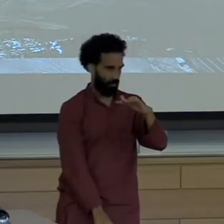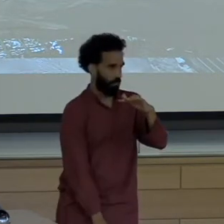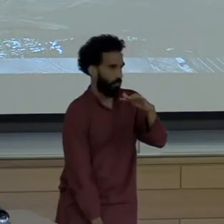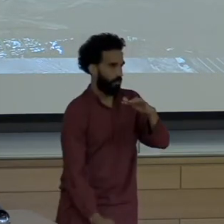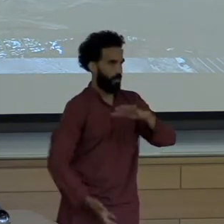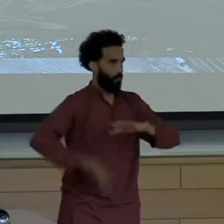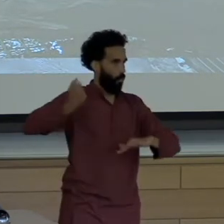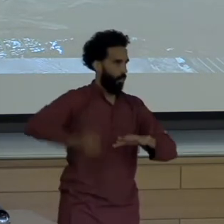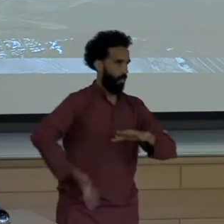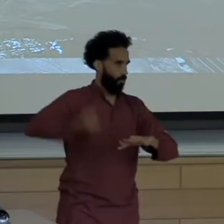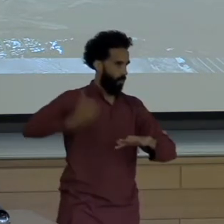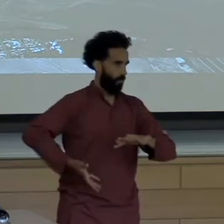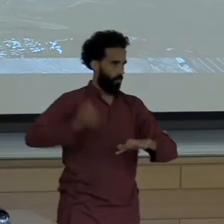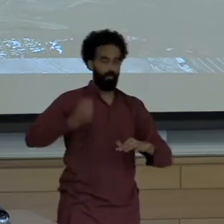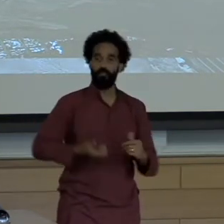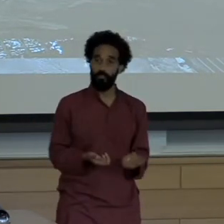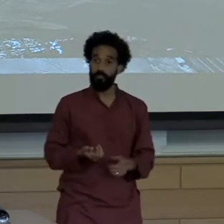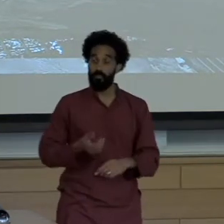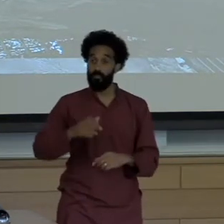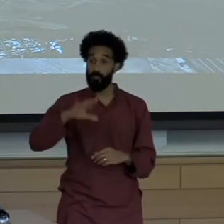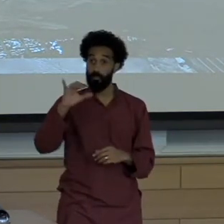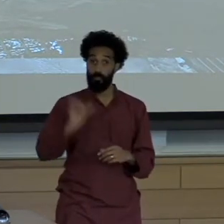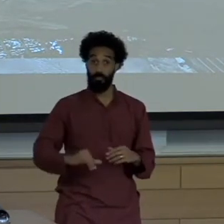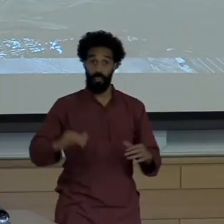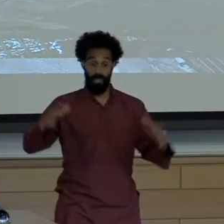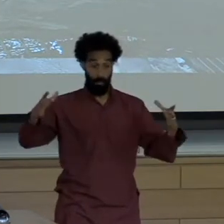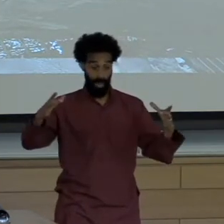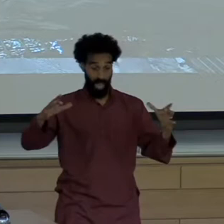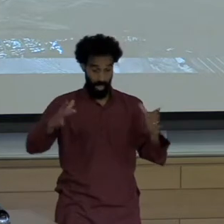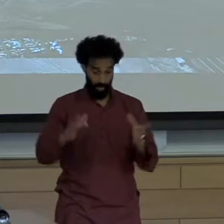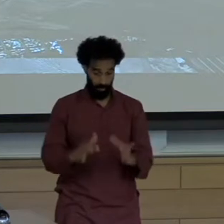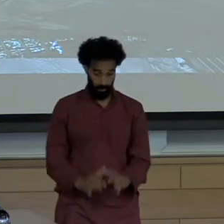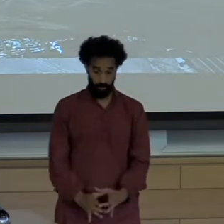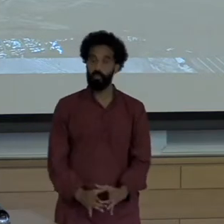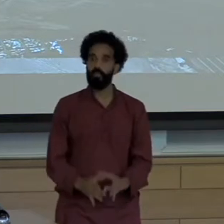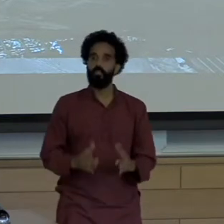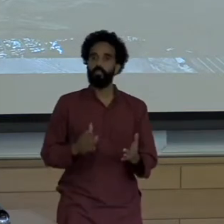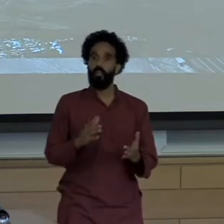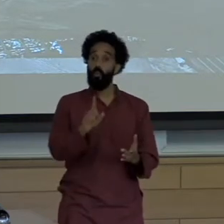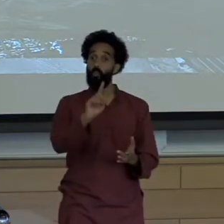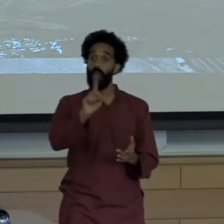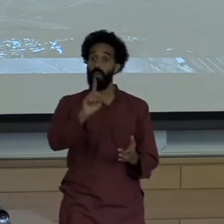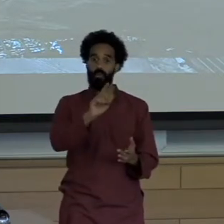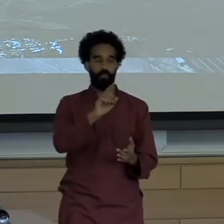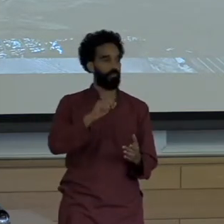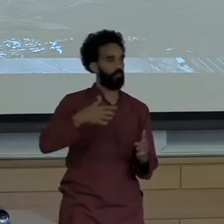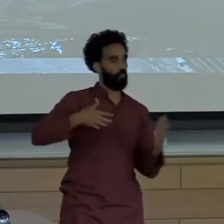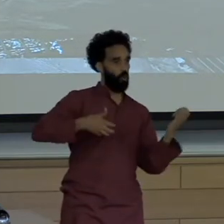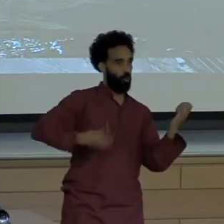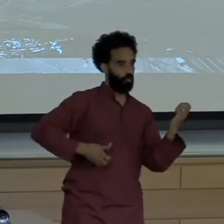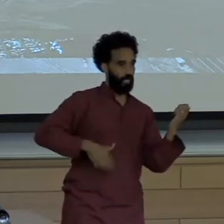the mine sits on the border between Argentina and Chile 25% of it is in Argentina